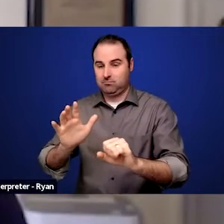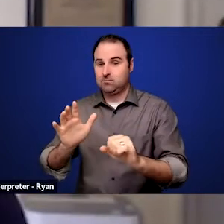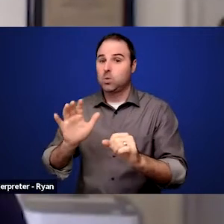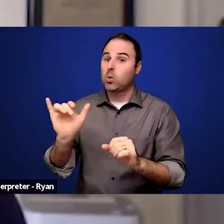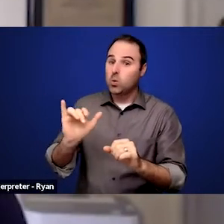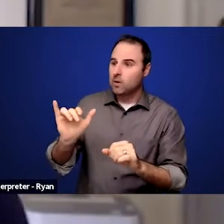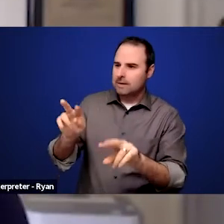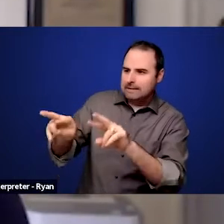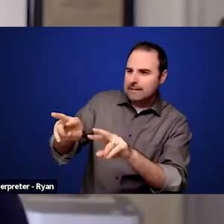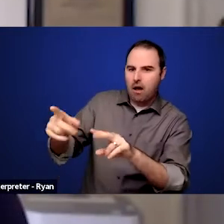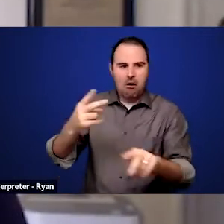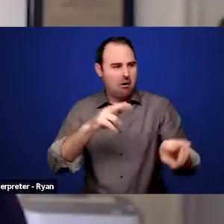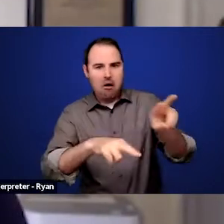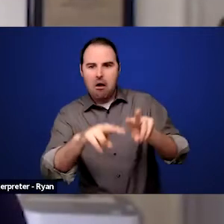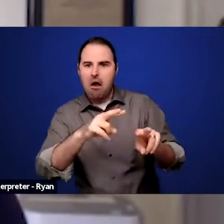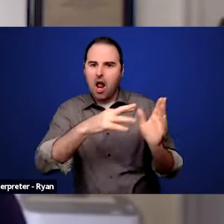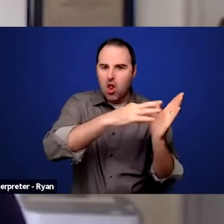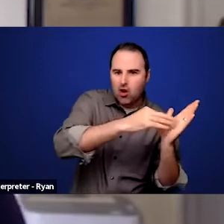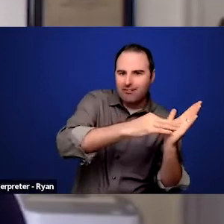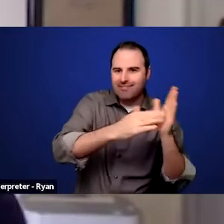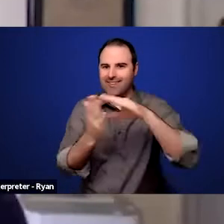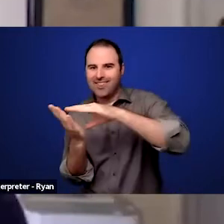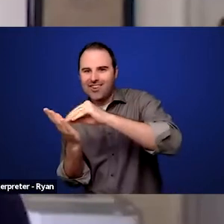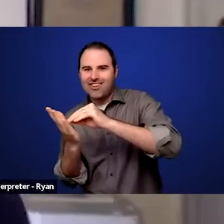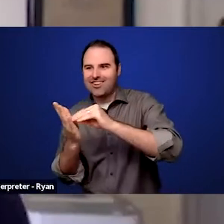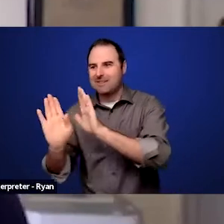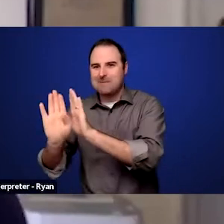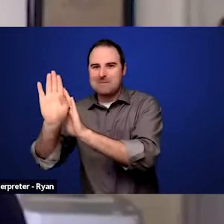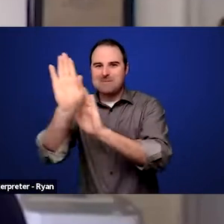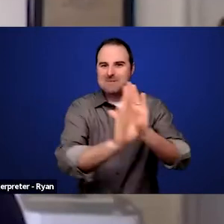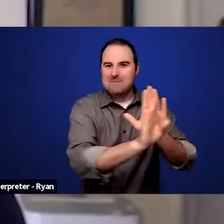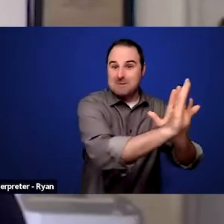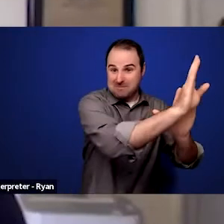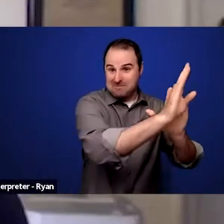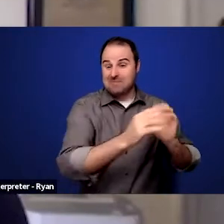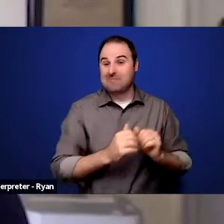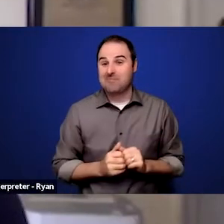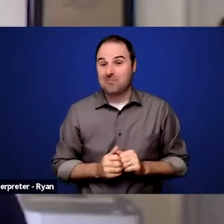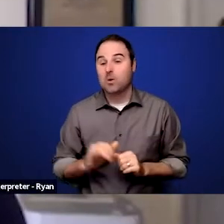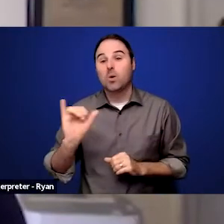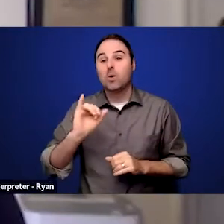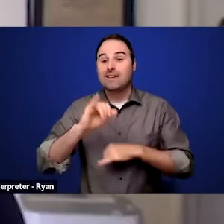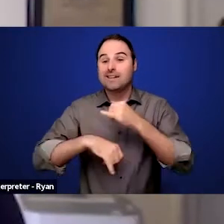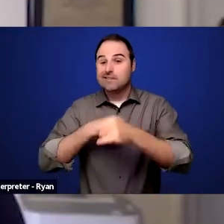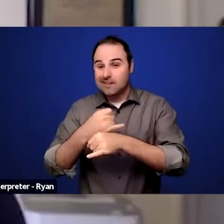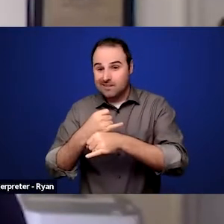groups like the International Disability Alliance, which is working with countries around the world